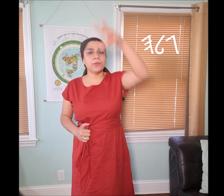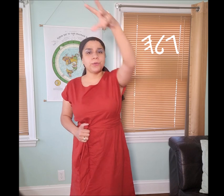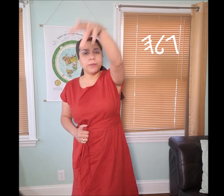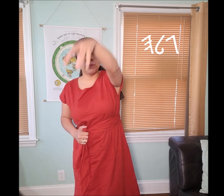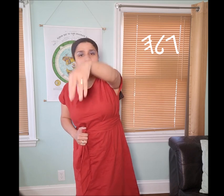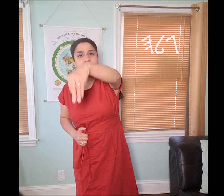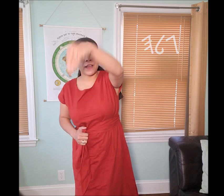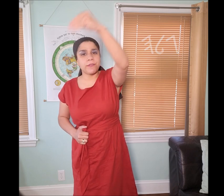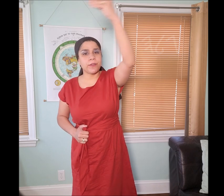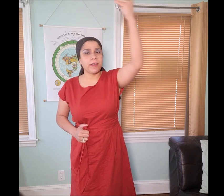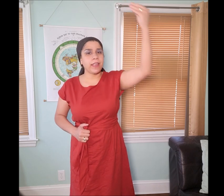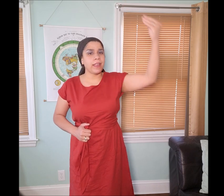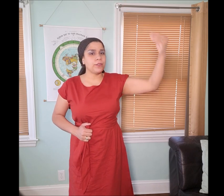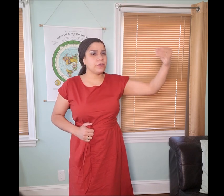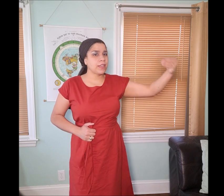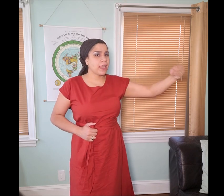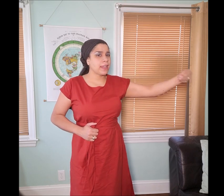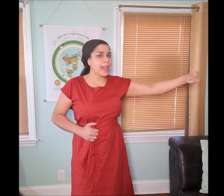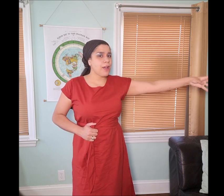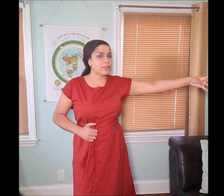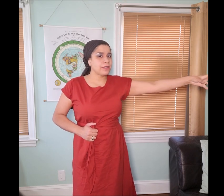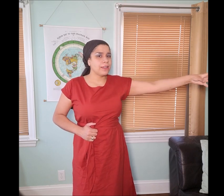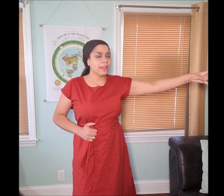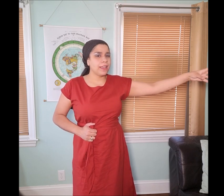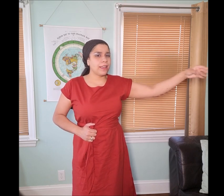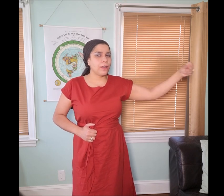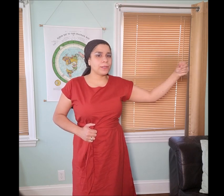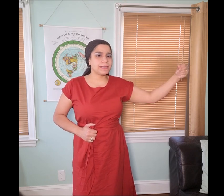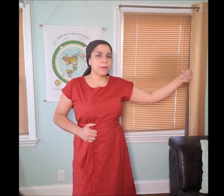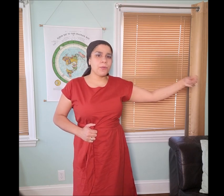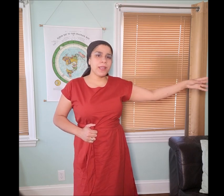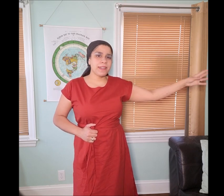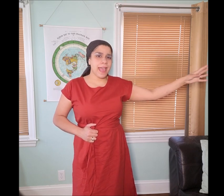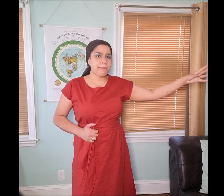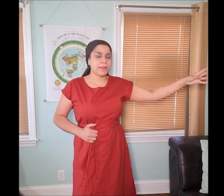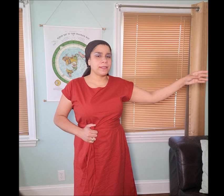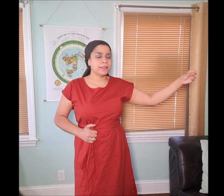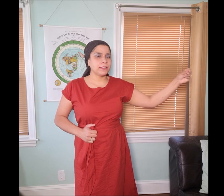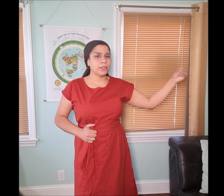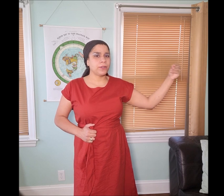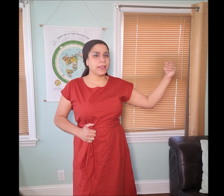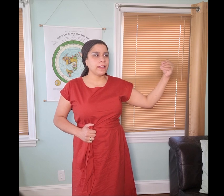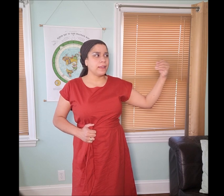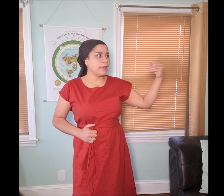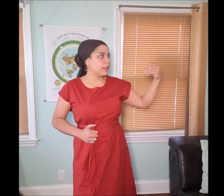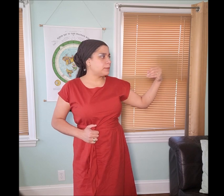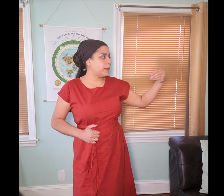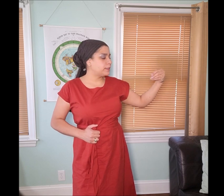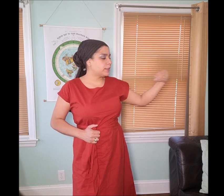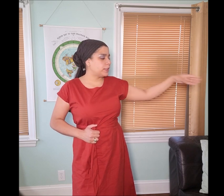you remove a cover and you take it out some wind happens, you know like, it's basically